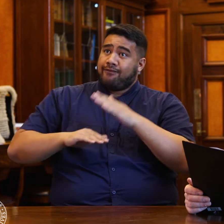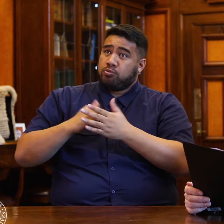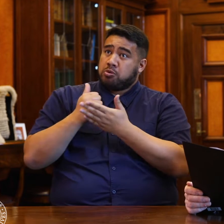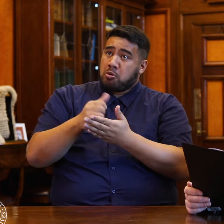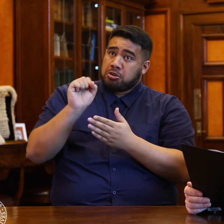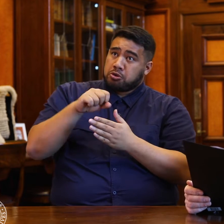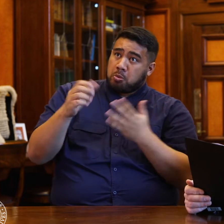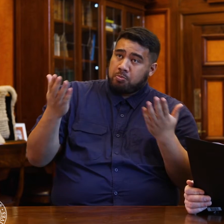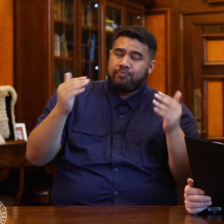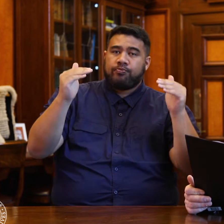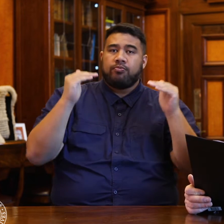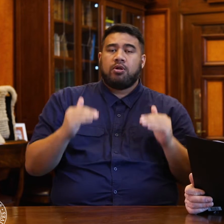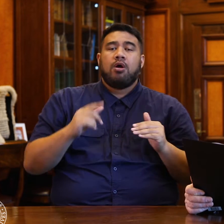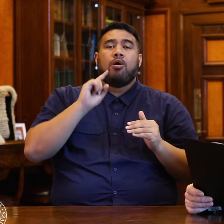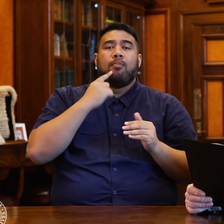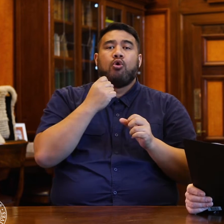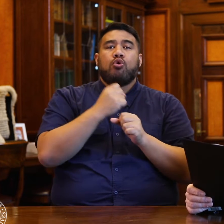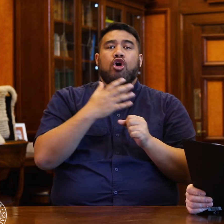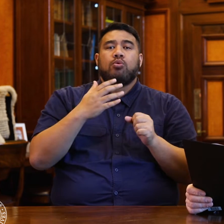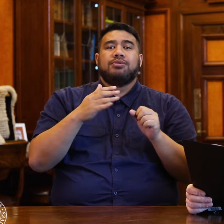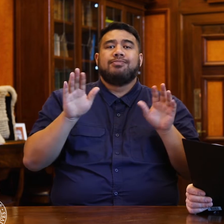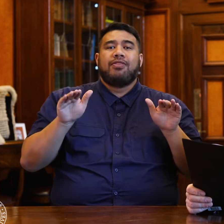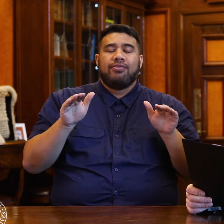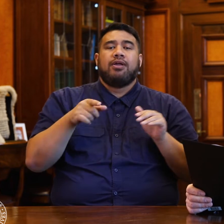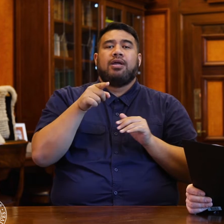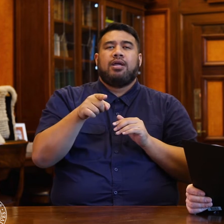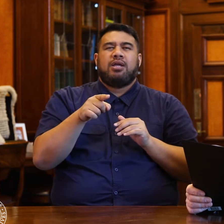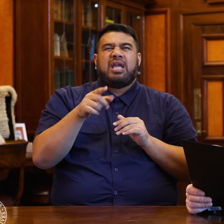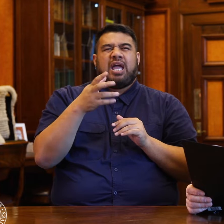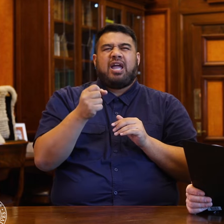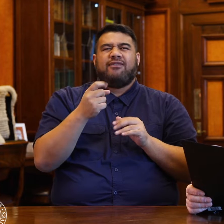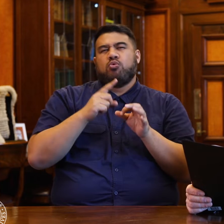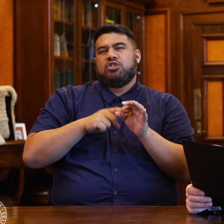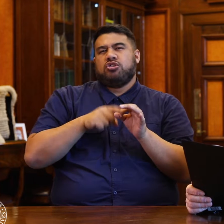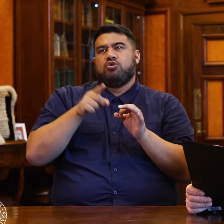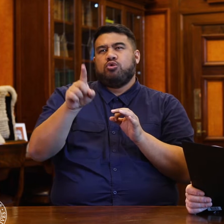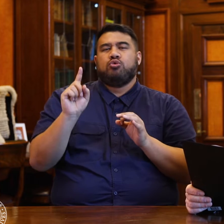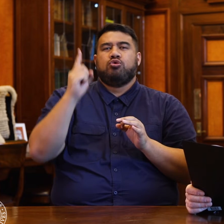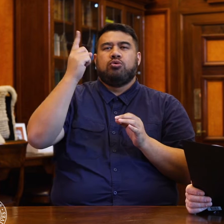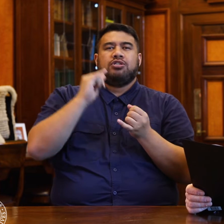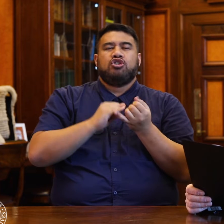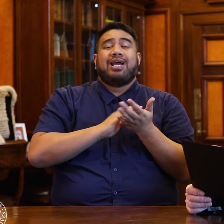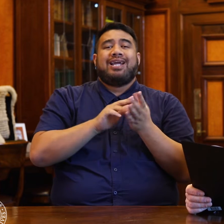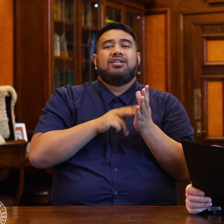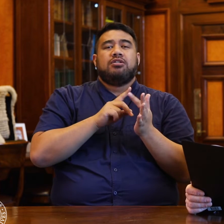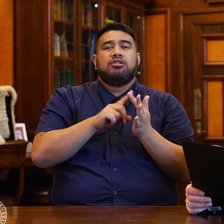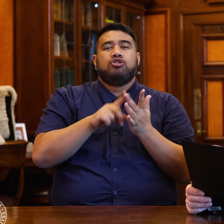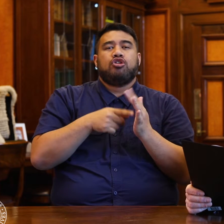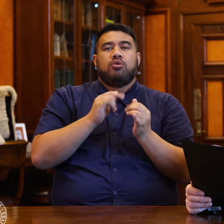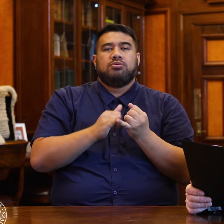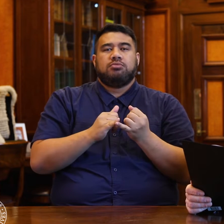Paul Goldsmith has what's become quite a regular question to Shane Jones about standing by